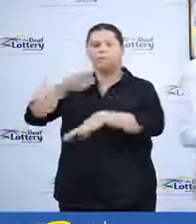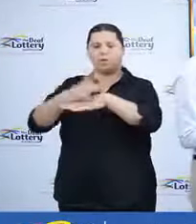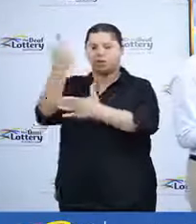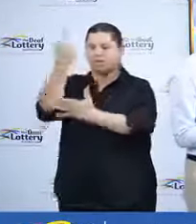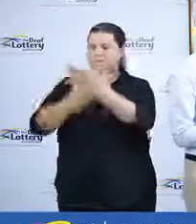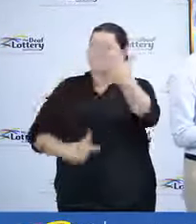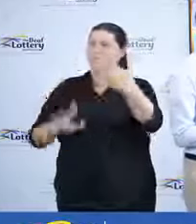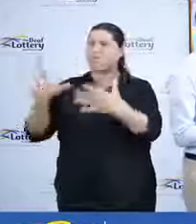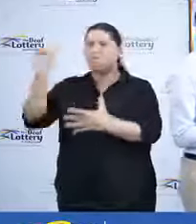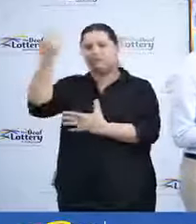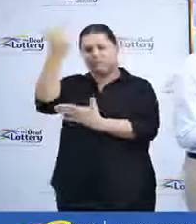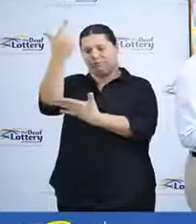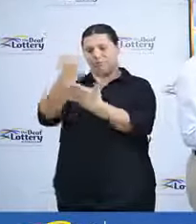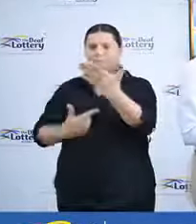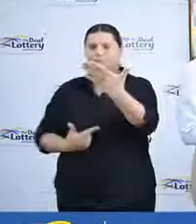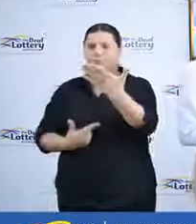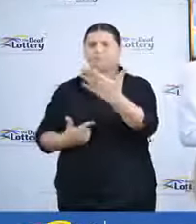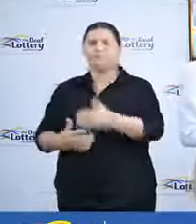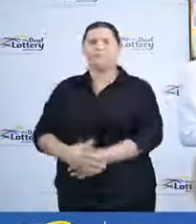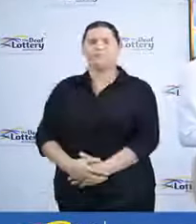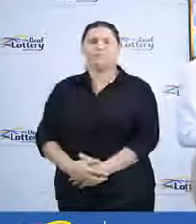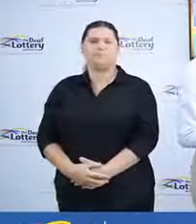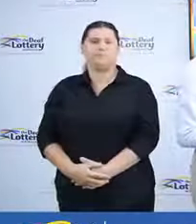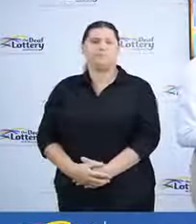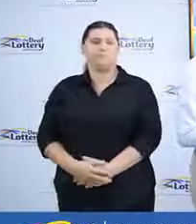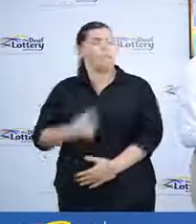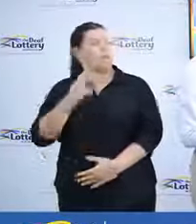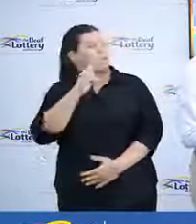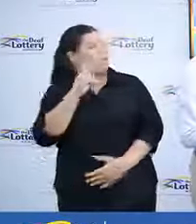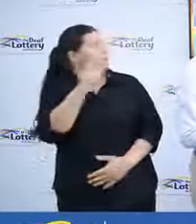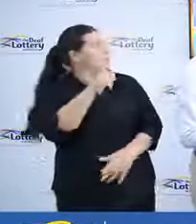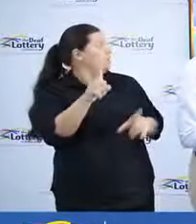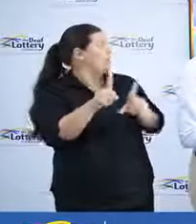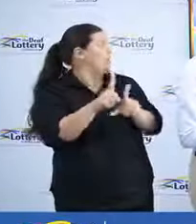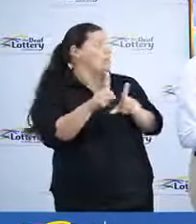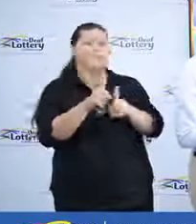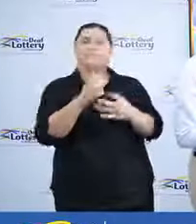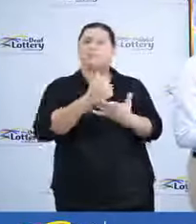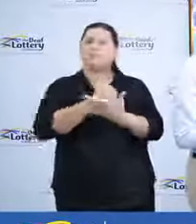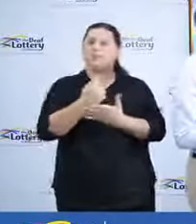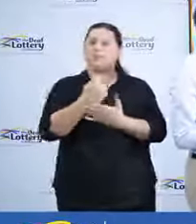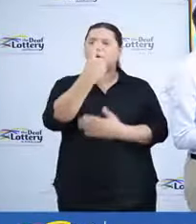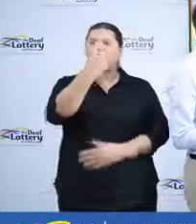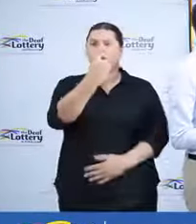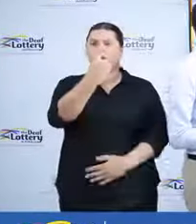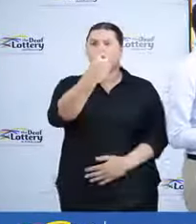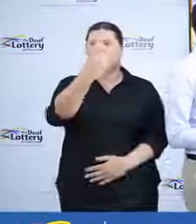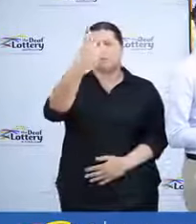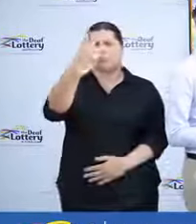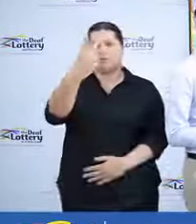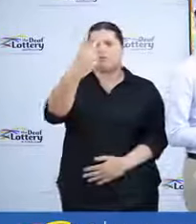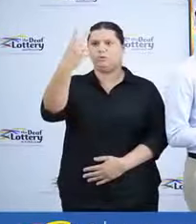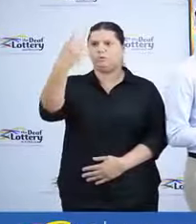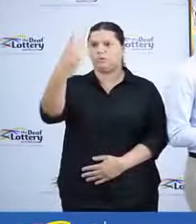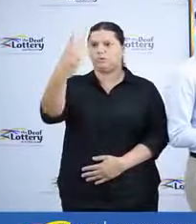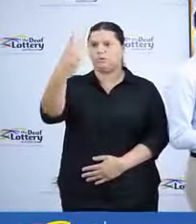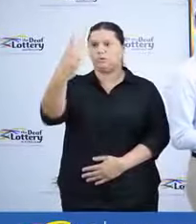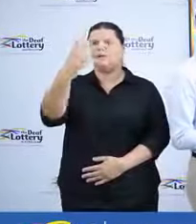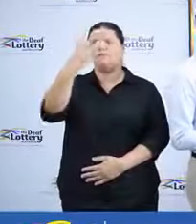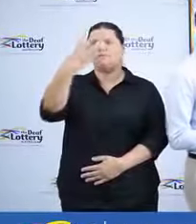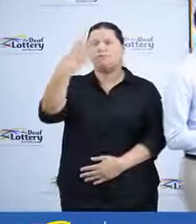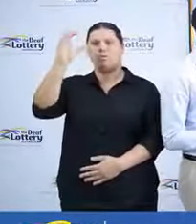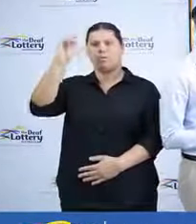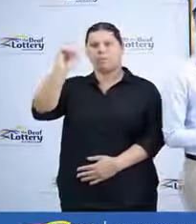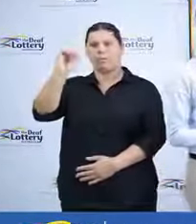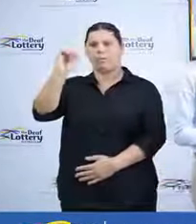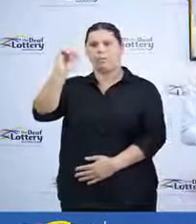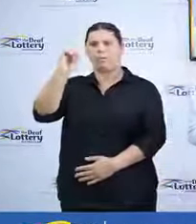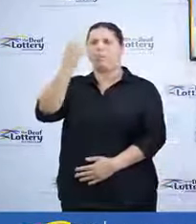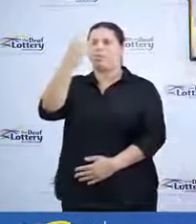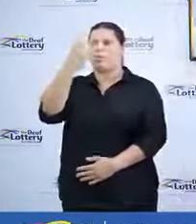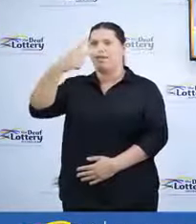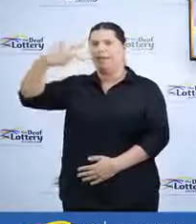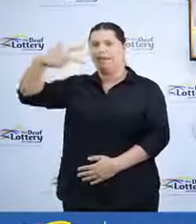And it looks like ticket number 1224038 has just been